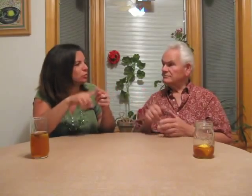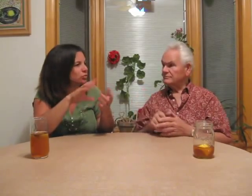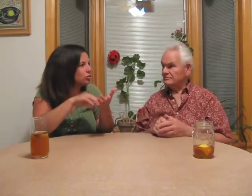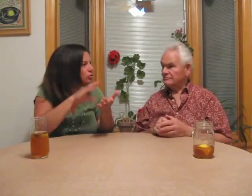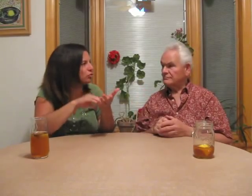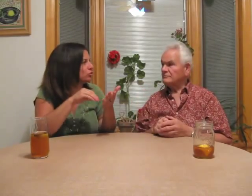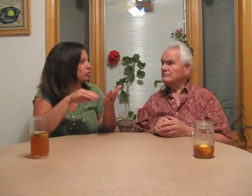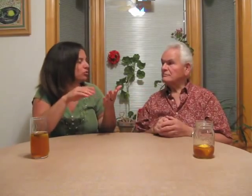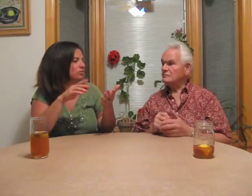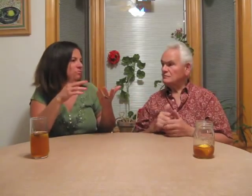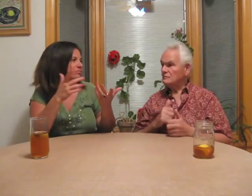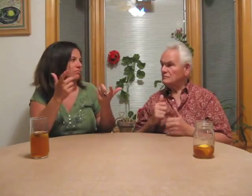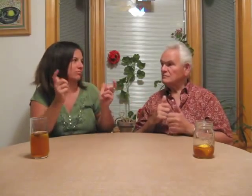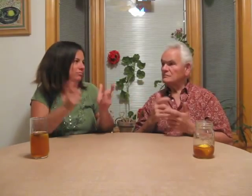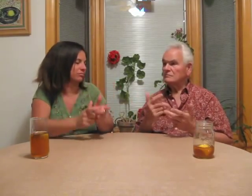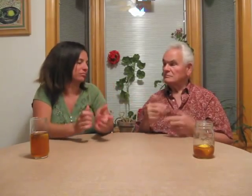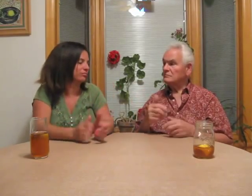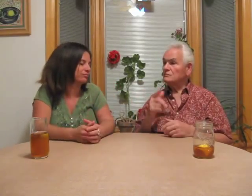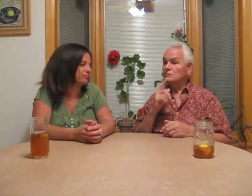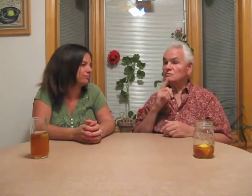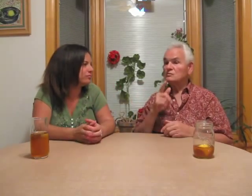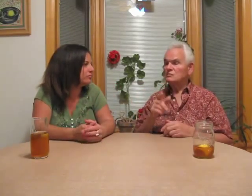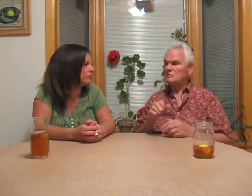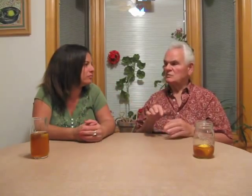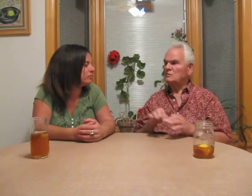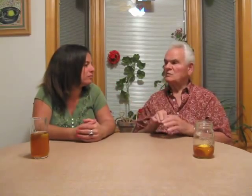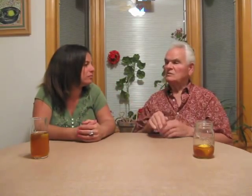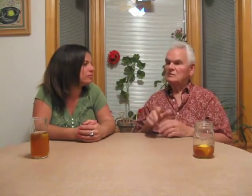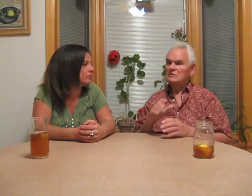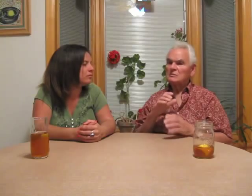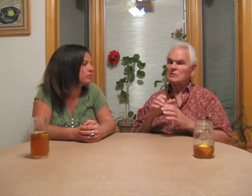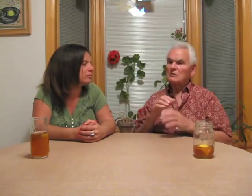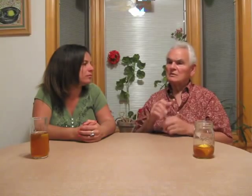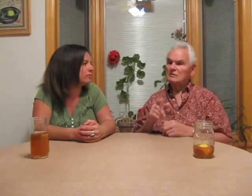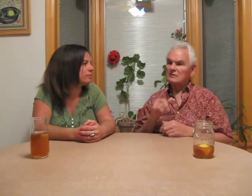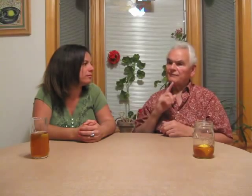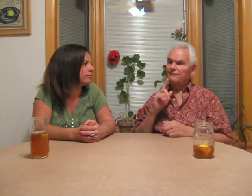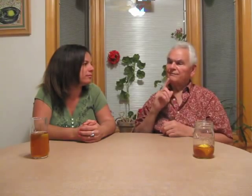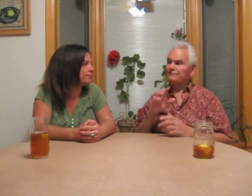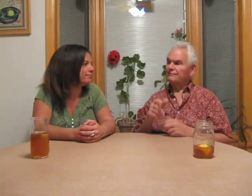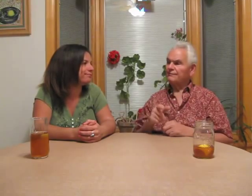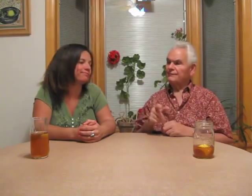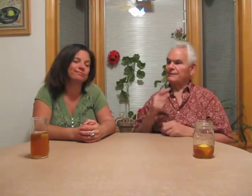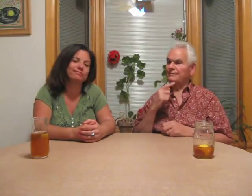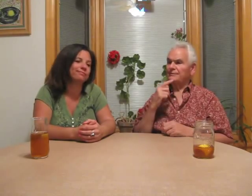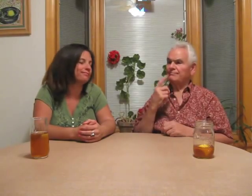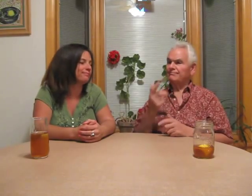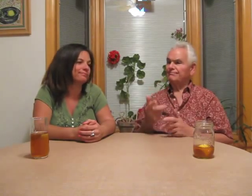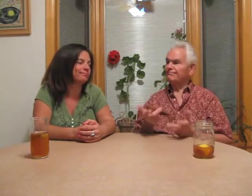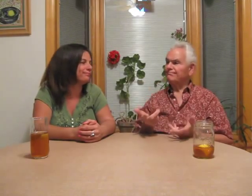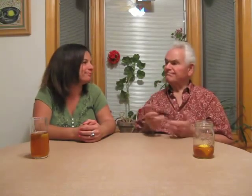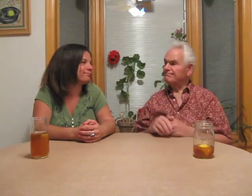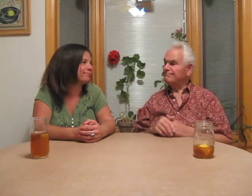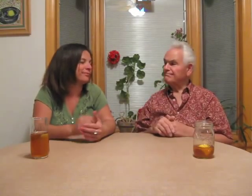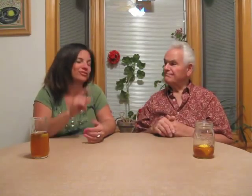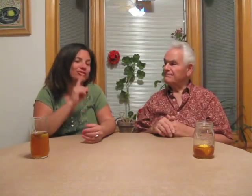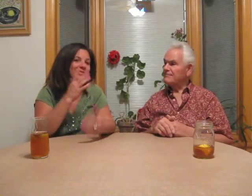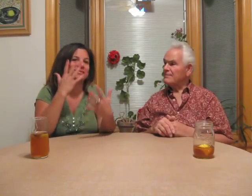Less opportunity to learn about leadership. Really it is important to have the opportunity to converse with Deaf teachers.